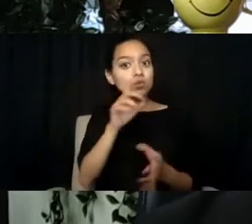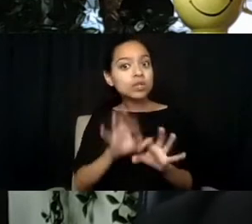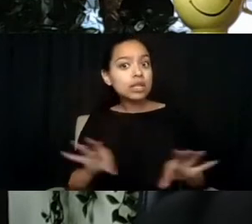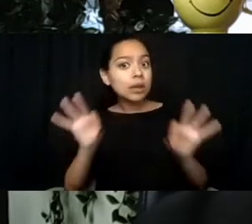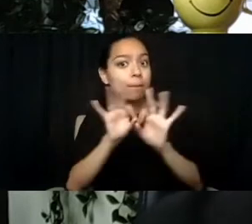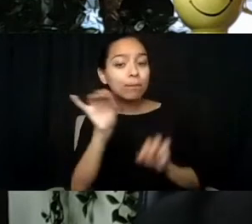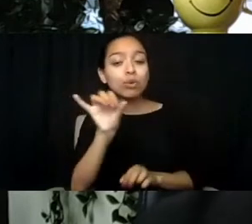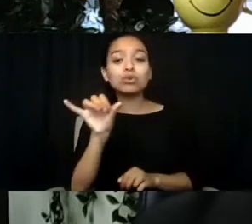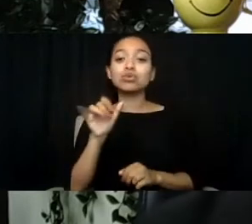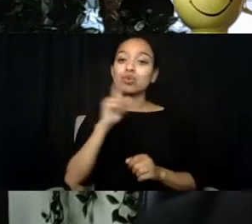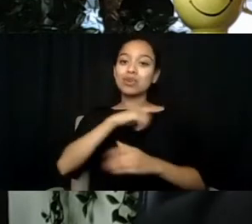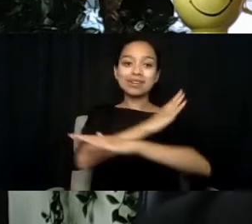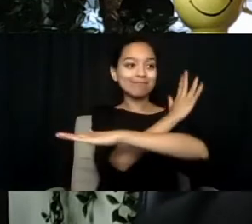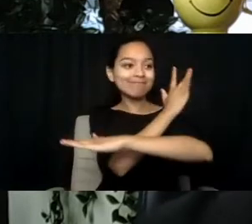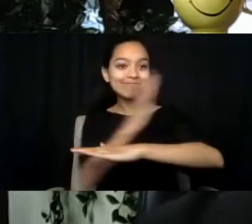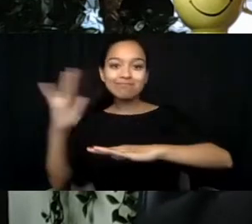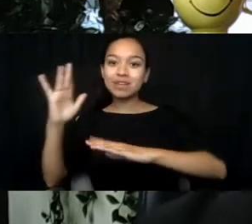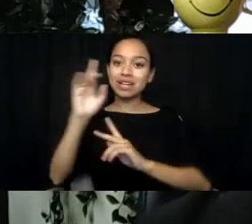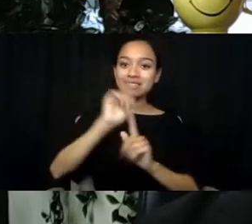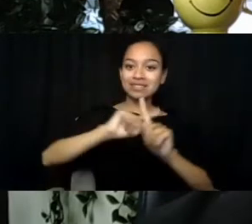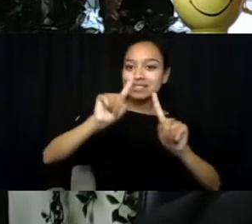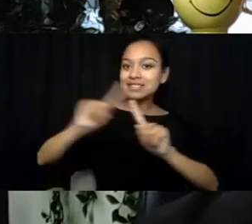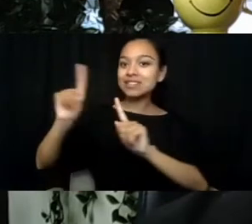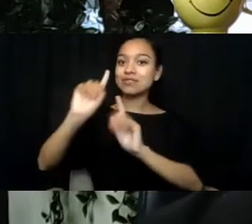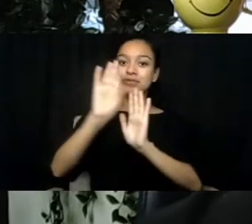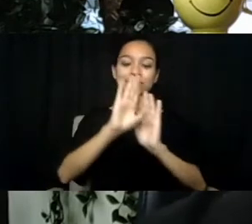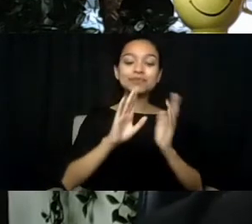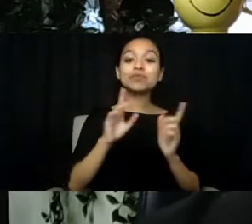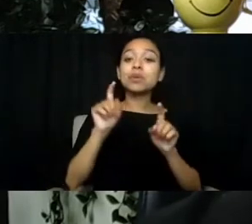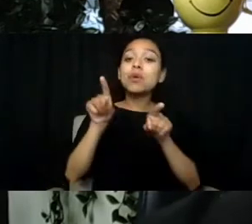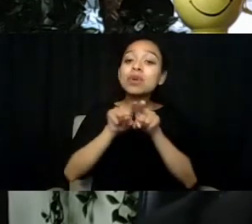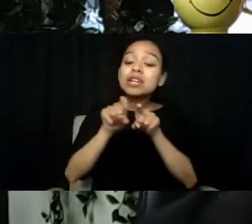but we also need to be able to see it from an equity lens,